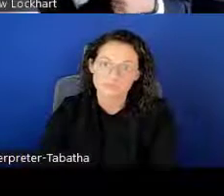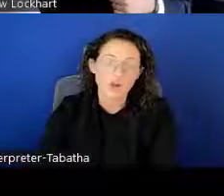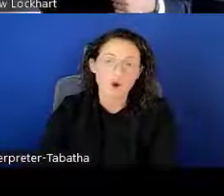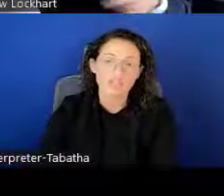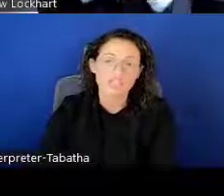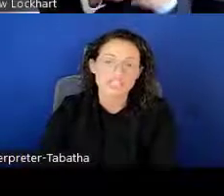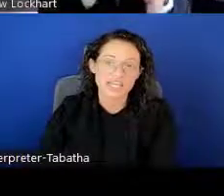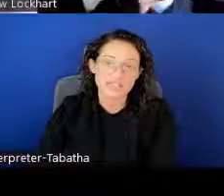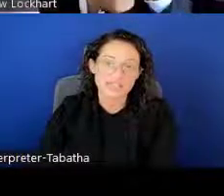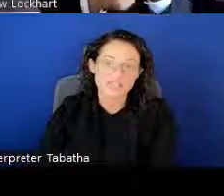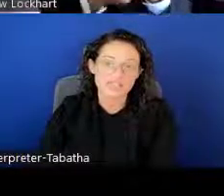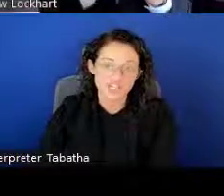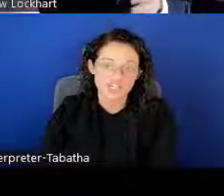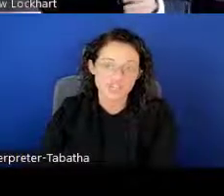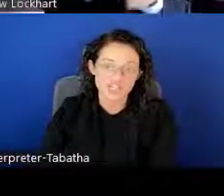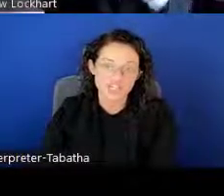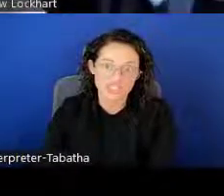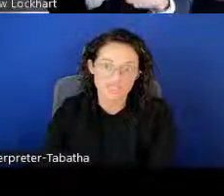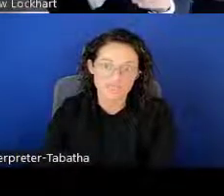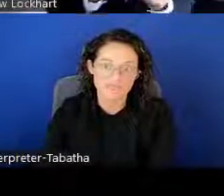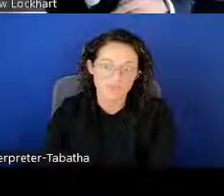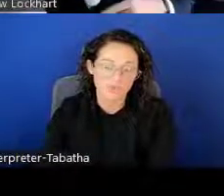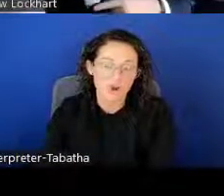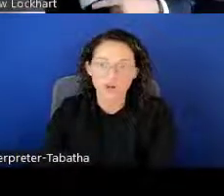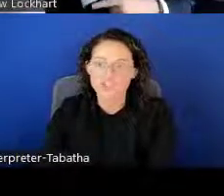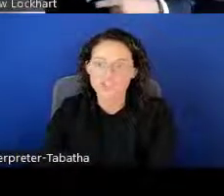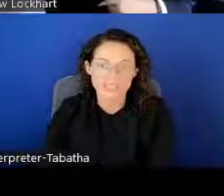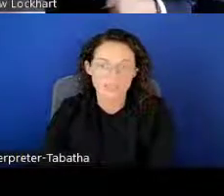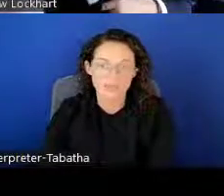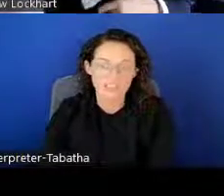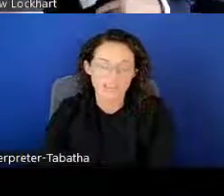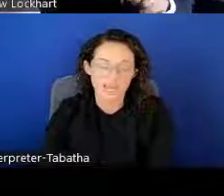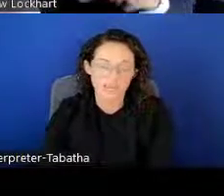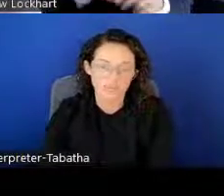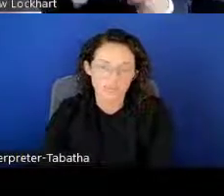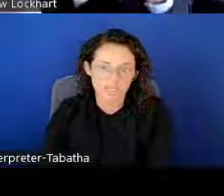And all of the tips just mentioned aren't just limited to the LRP.